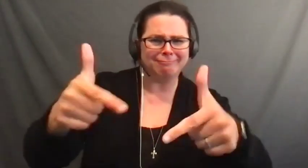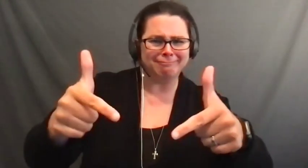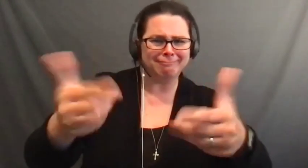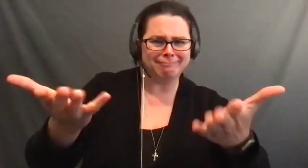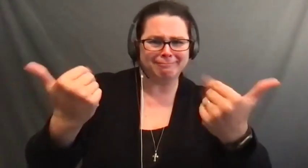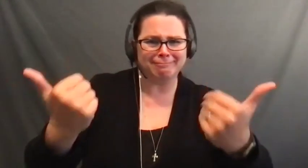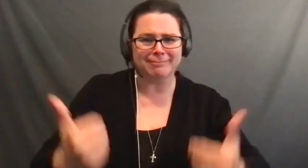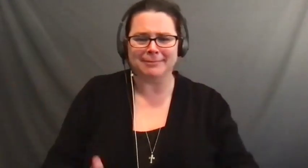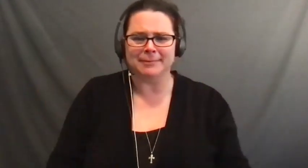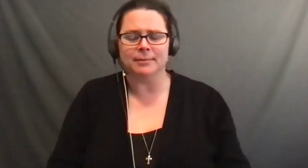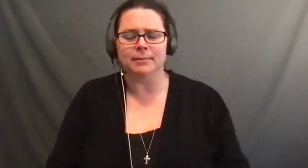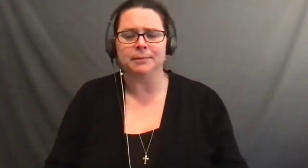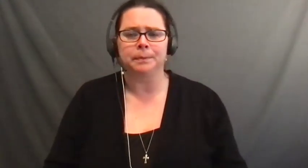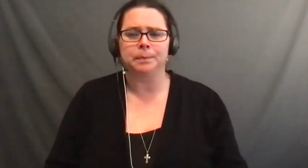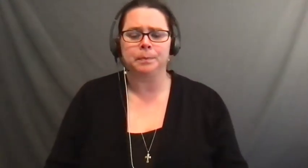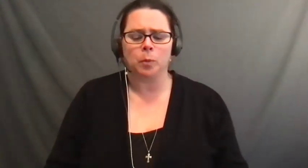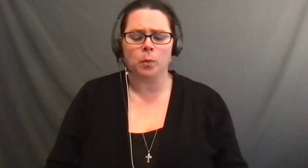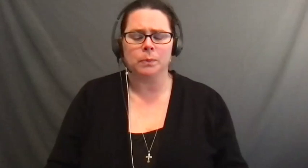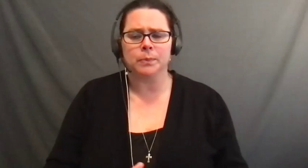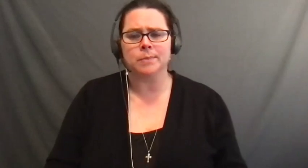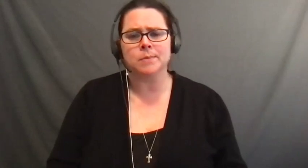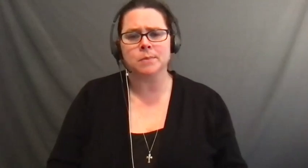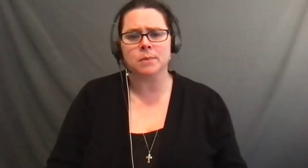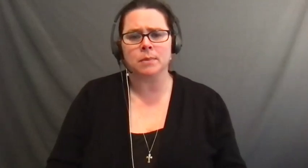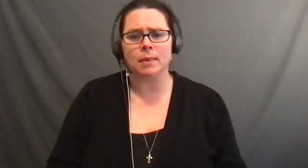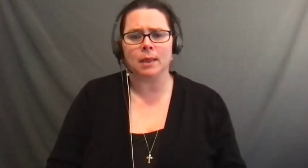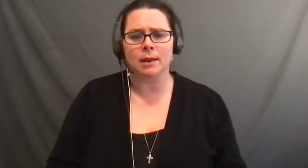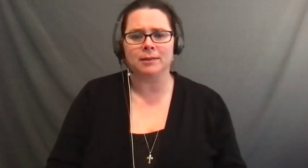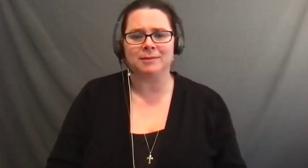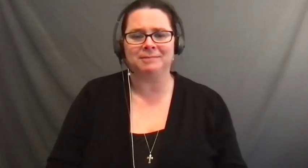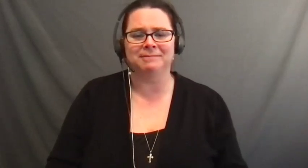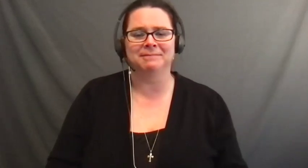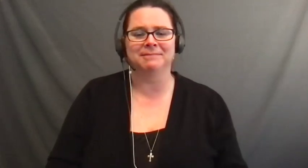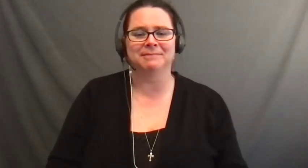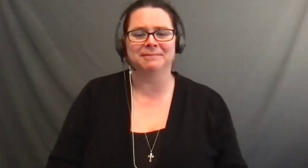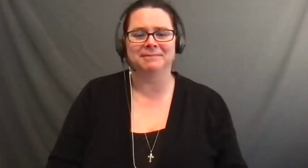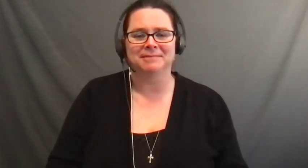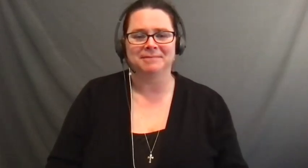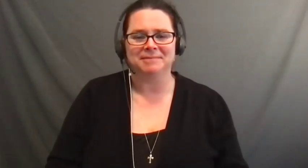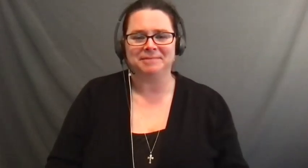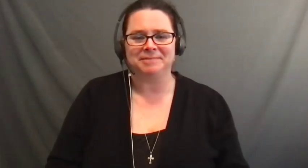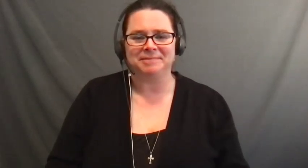Ah, that's my happy place.